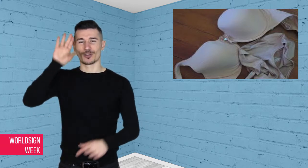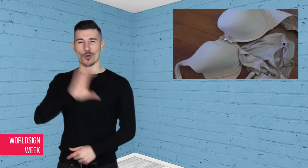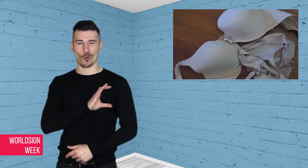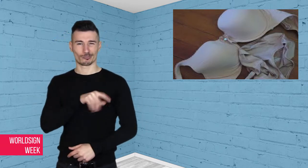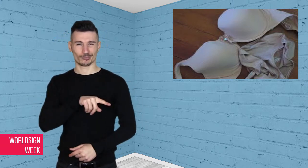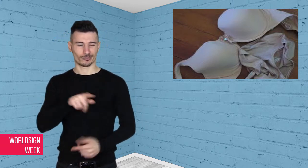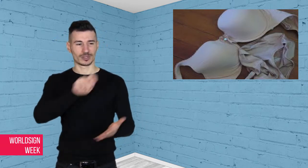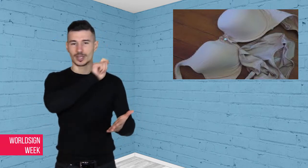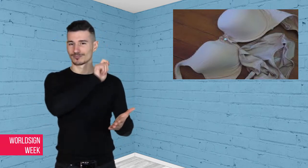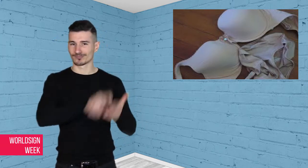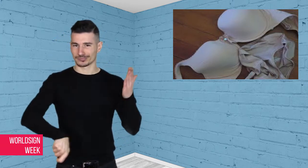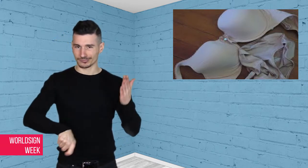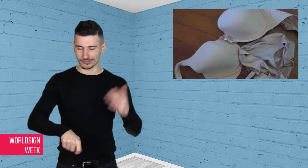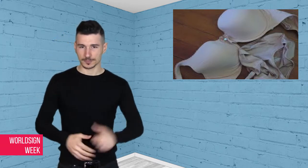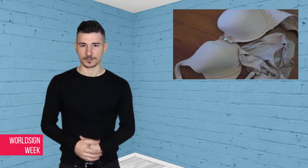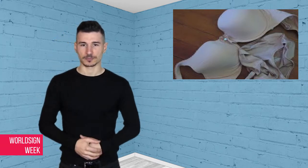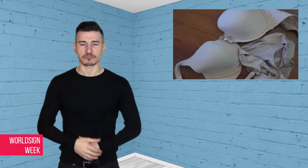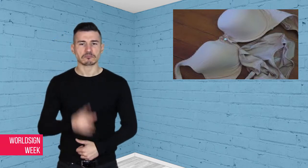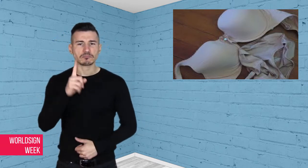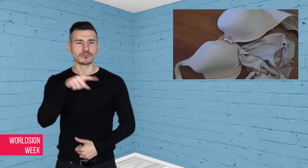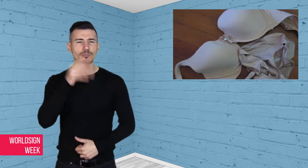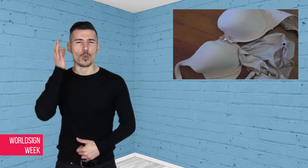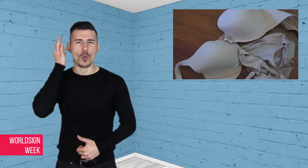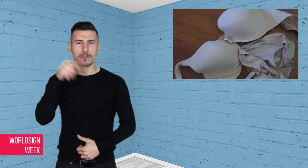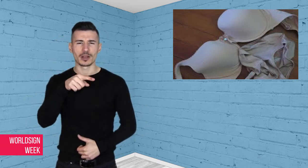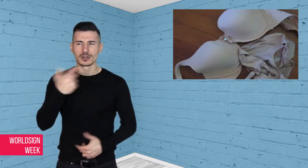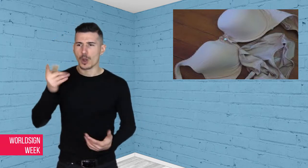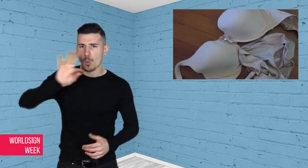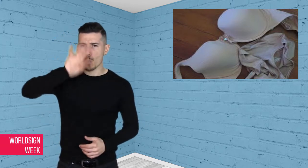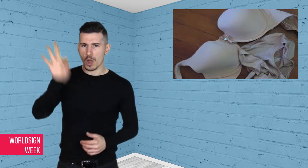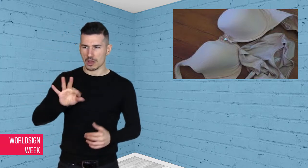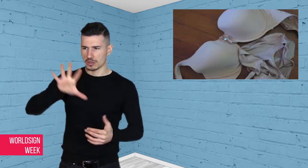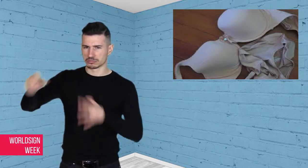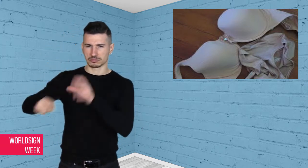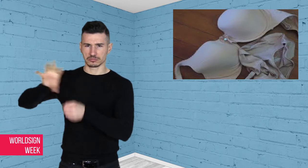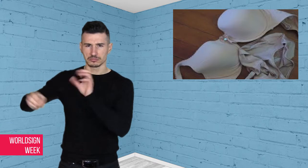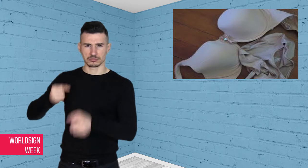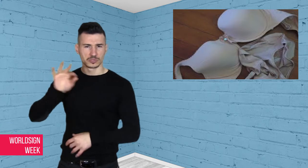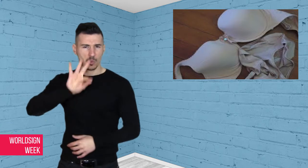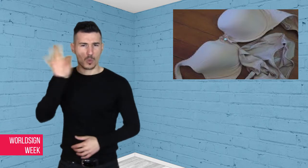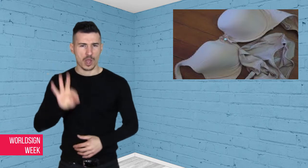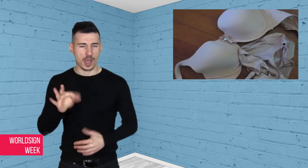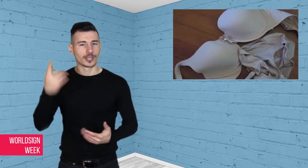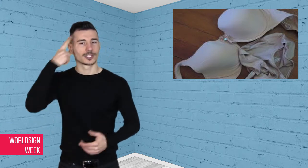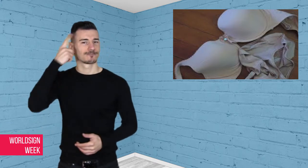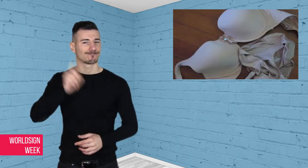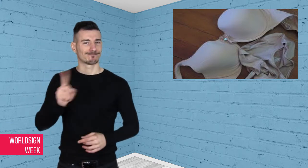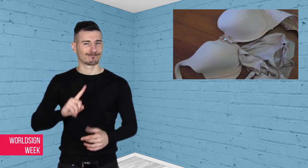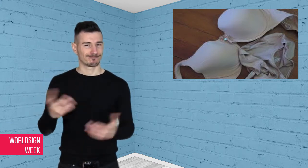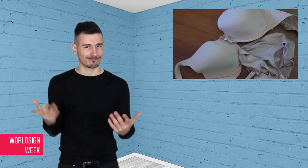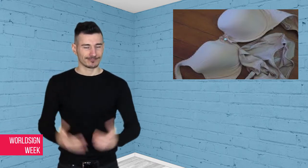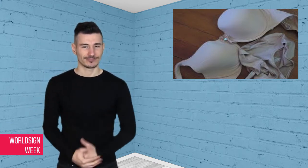the police. Her motive is unknown.